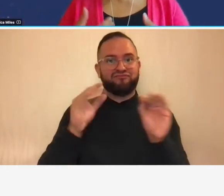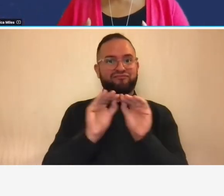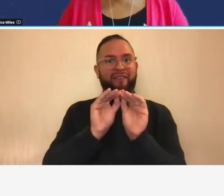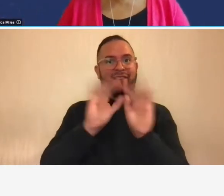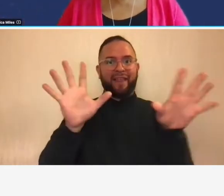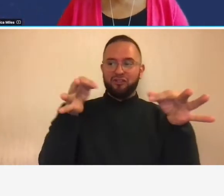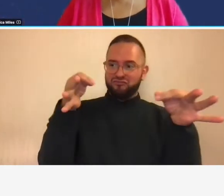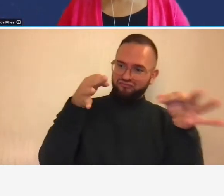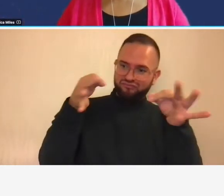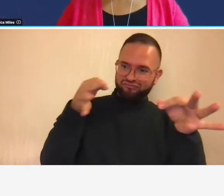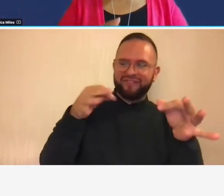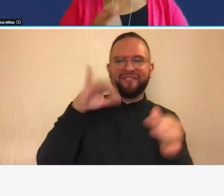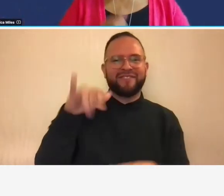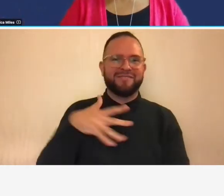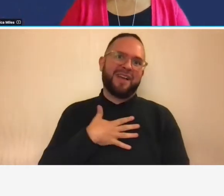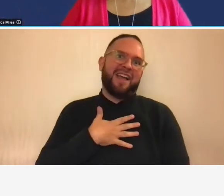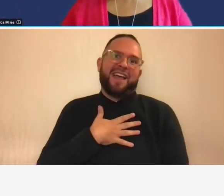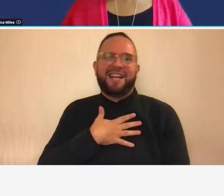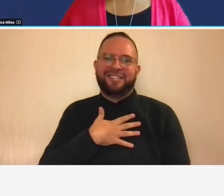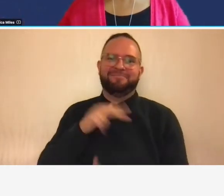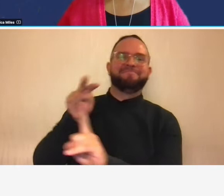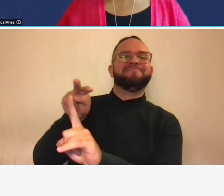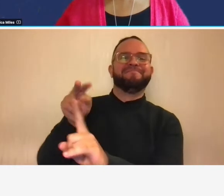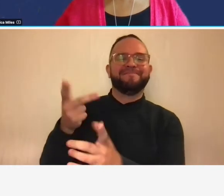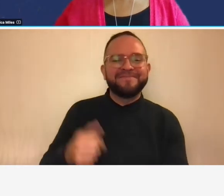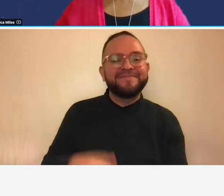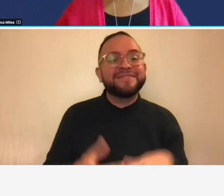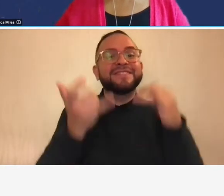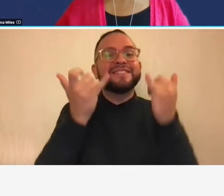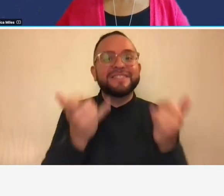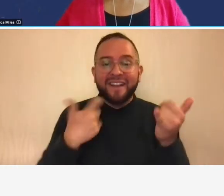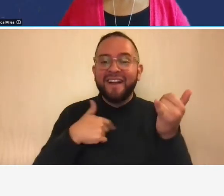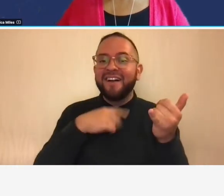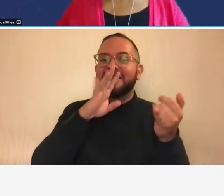take it that way okay so now that we're talking about about the ten elements of an adequate